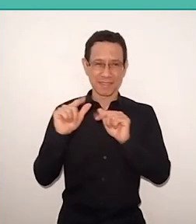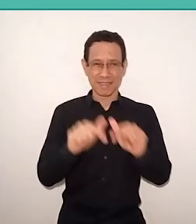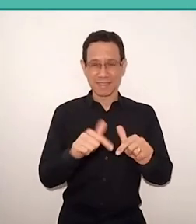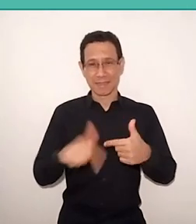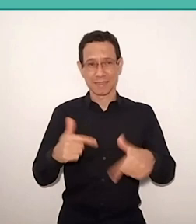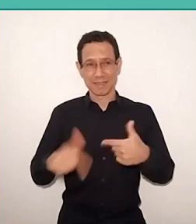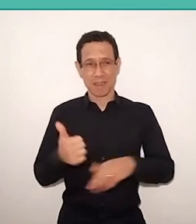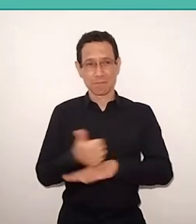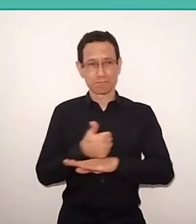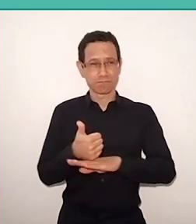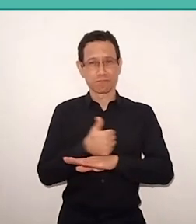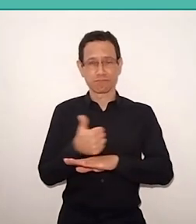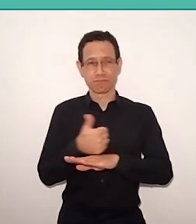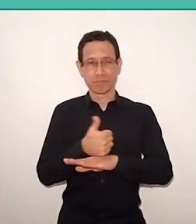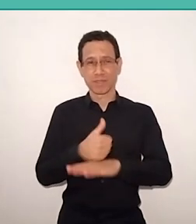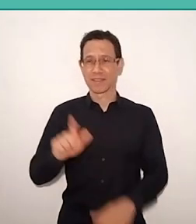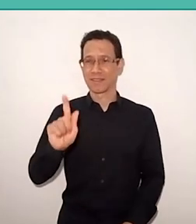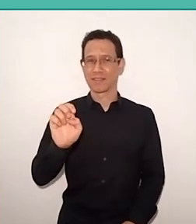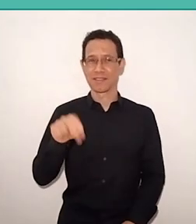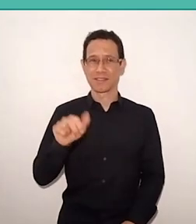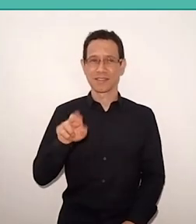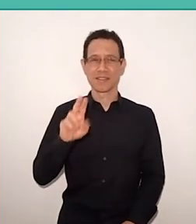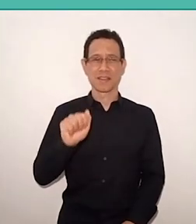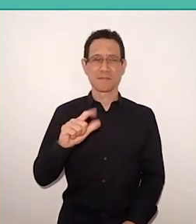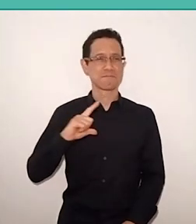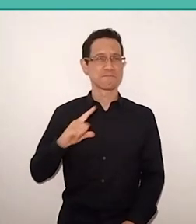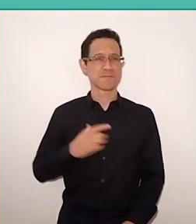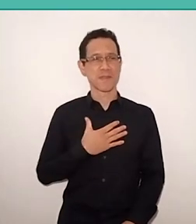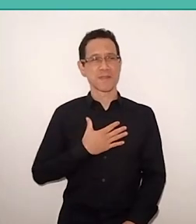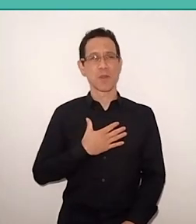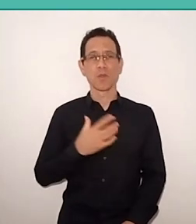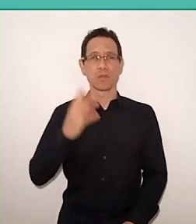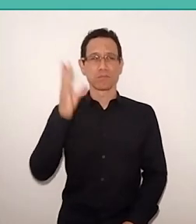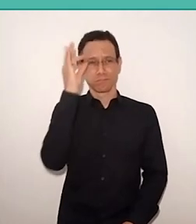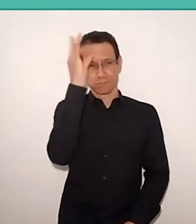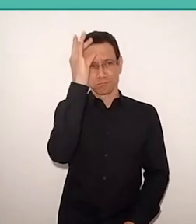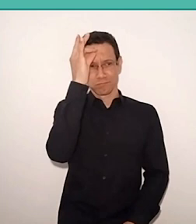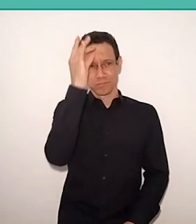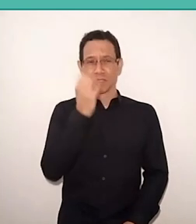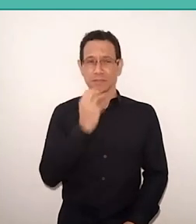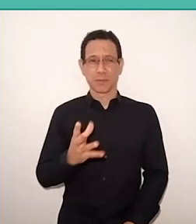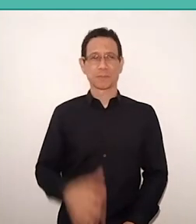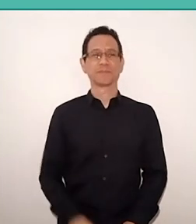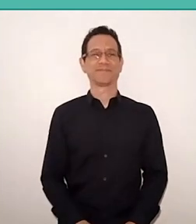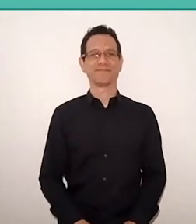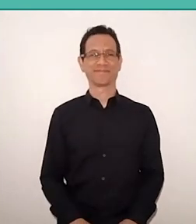Geneva left a very important memory. Now, I'm going to move on to point two: